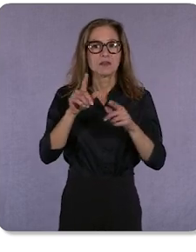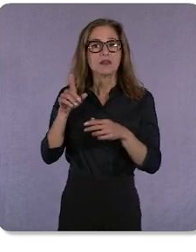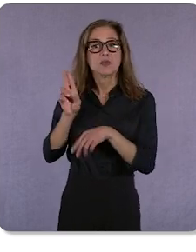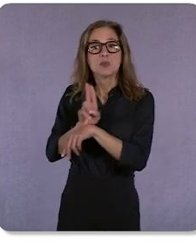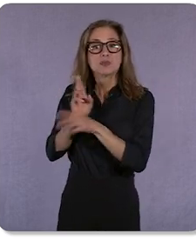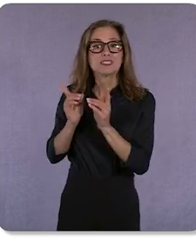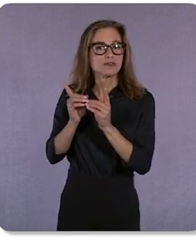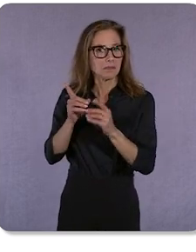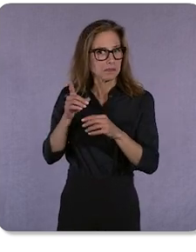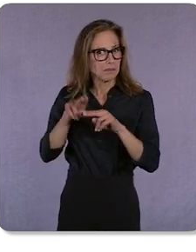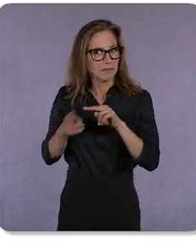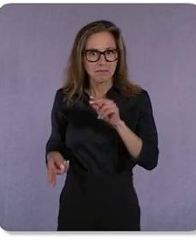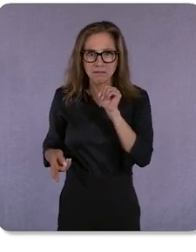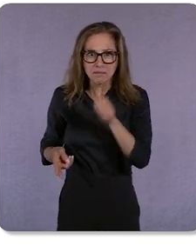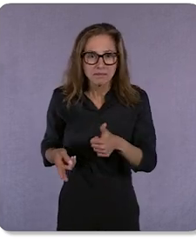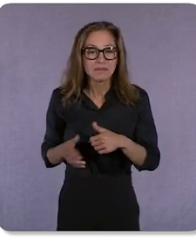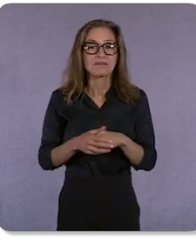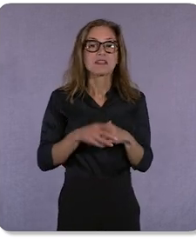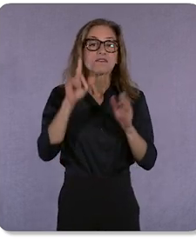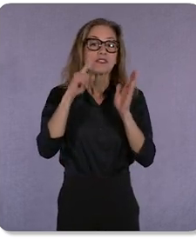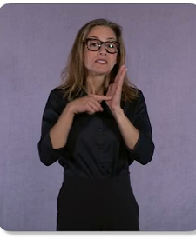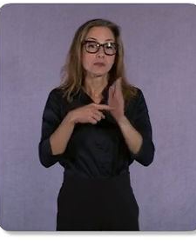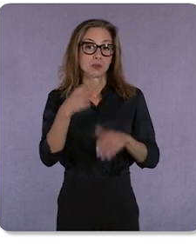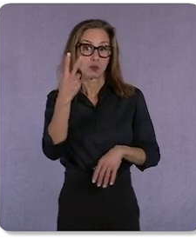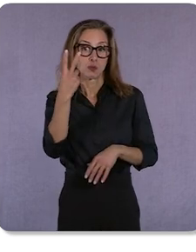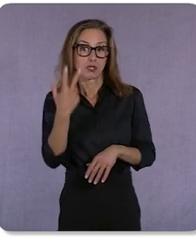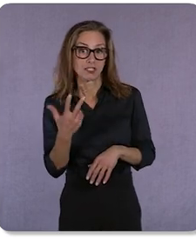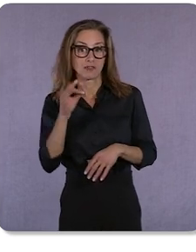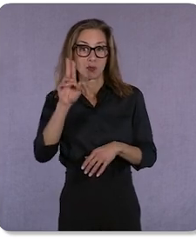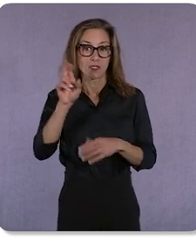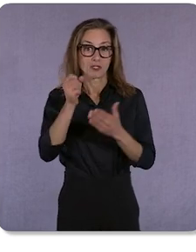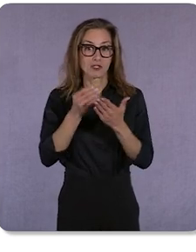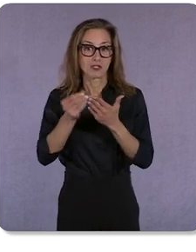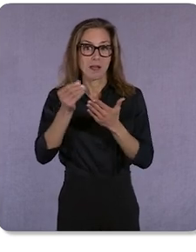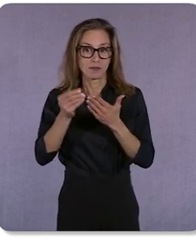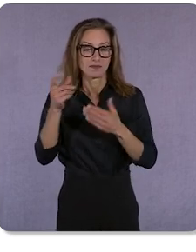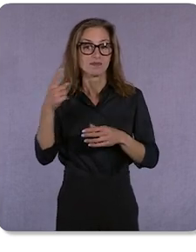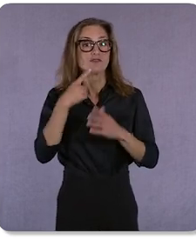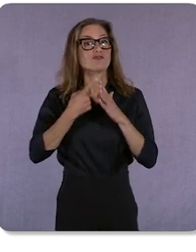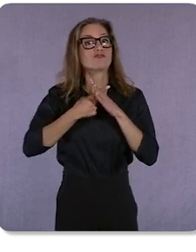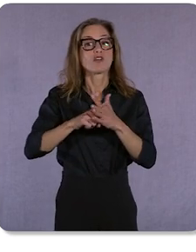For example, two thirds of US shoppers say they first started their shopping online.